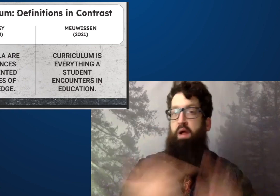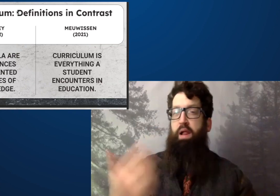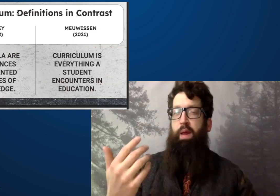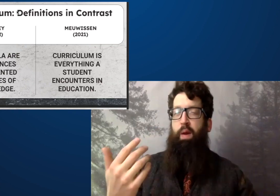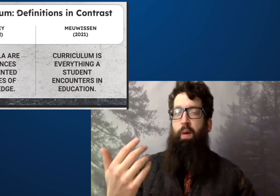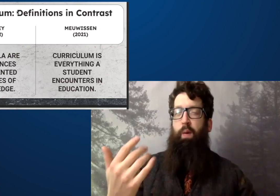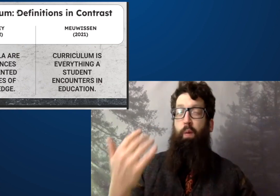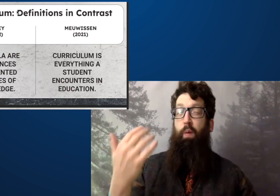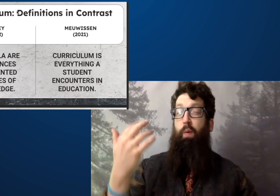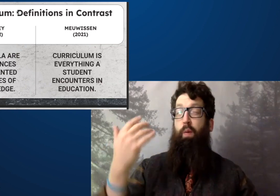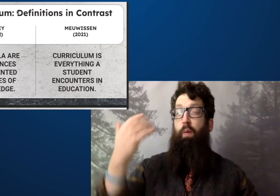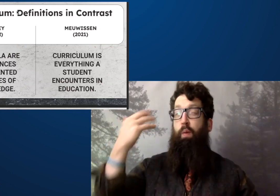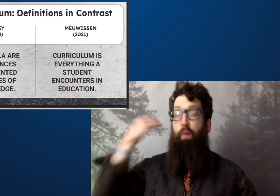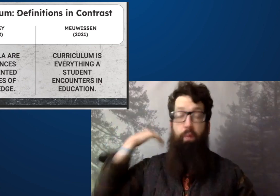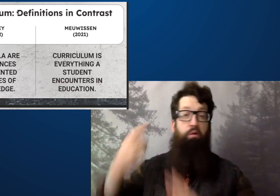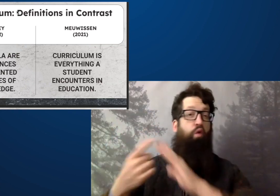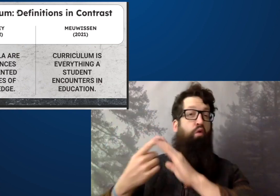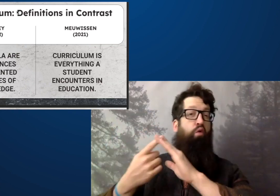I can't hear you. Carolyn.